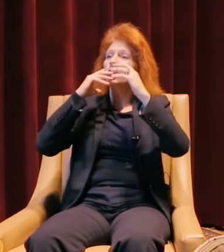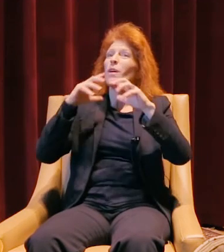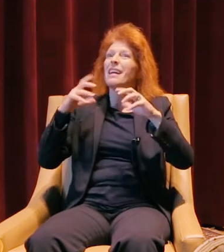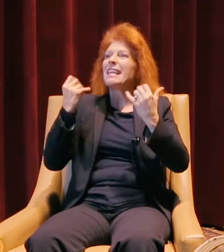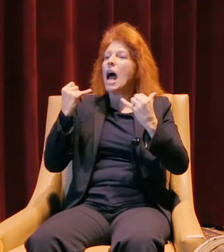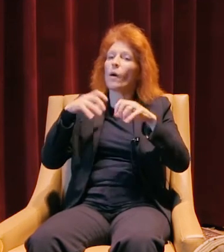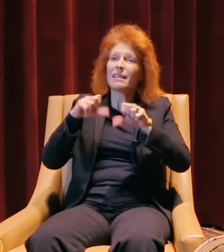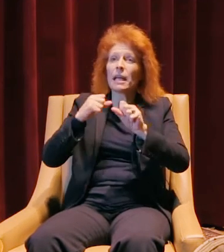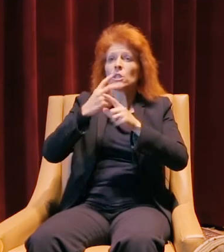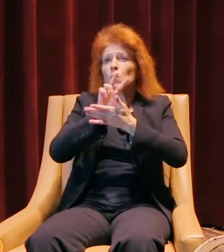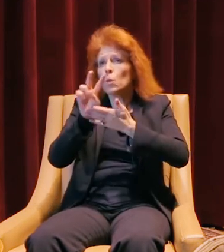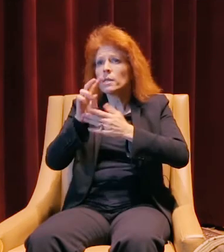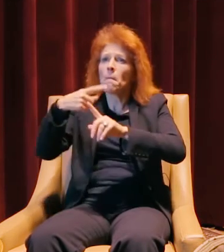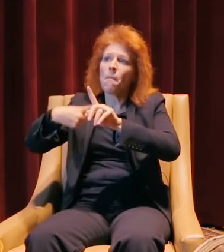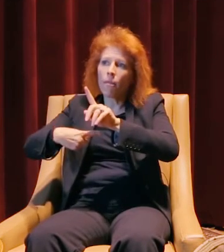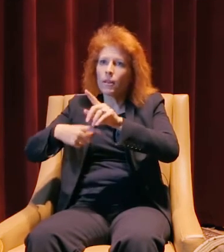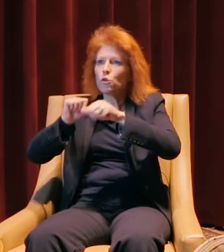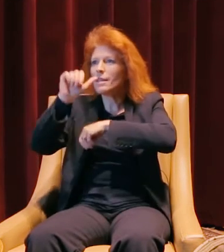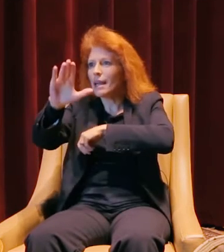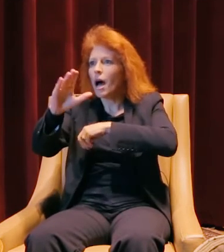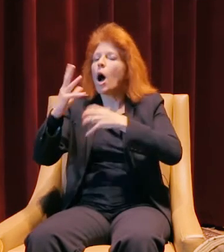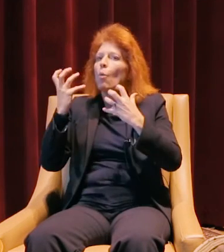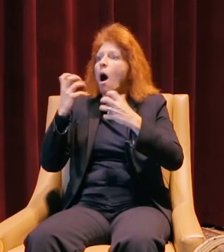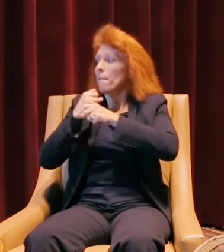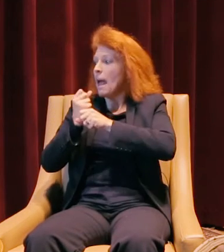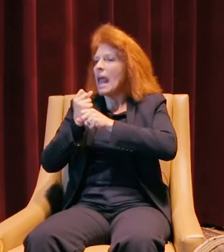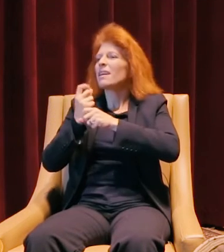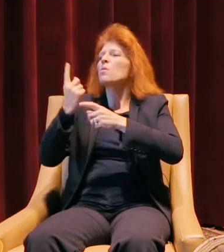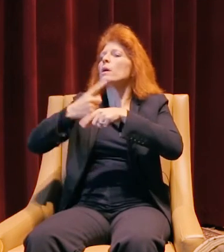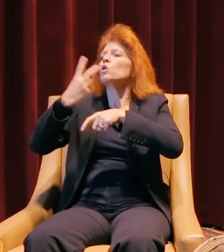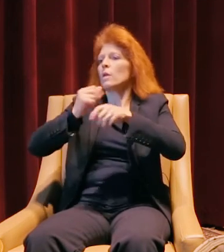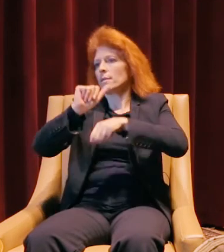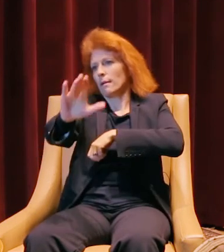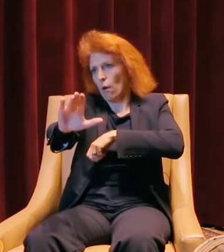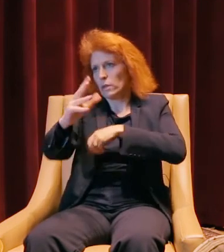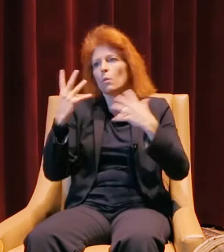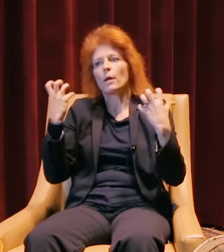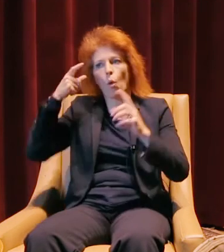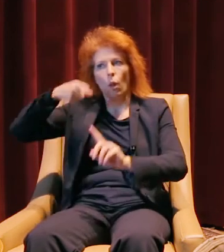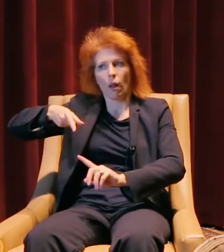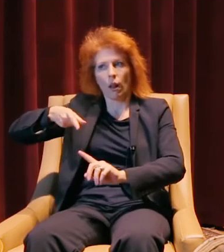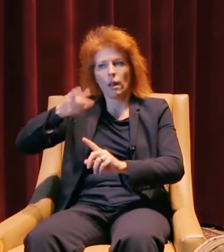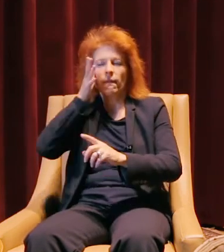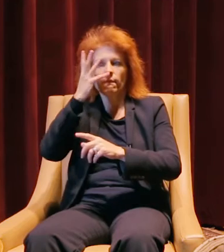or a couple weeks to send something out, we can get something sent out within a couple days for a customer. That's one thing I'd like to do in the next five years.